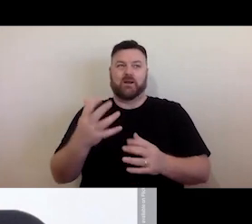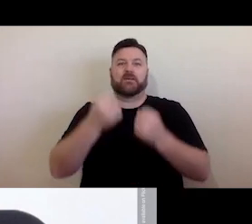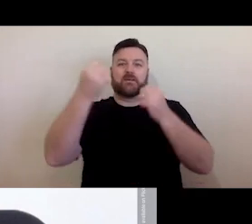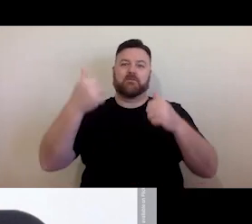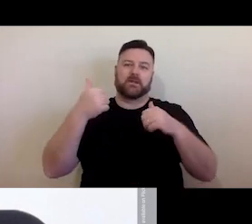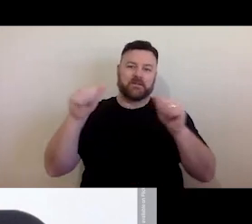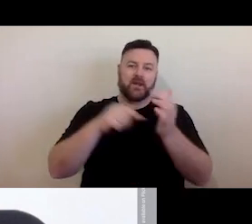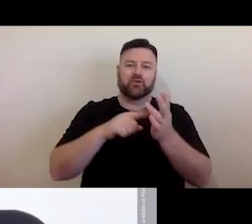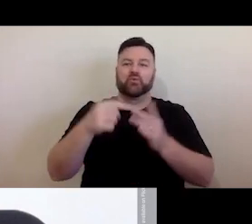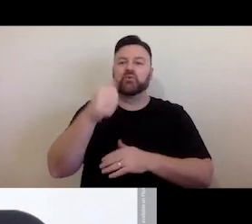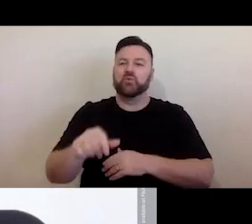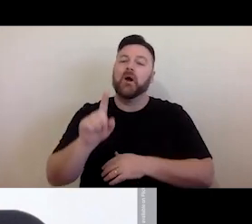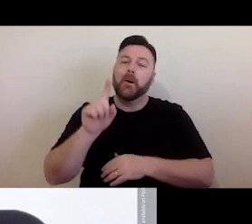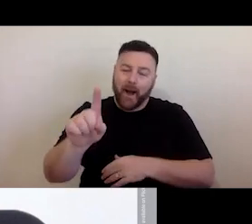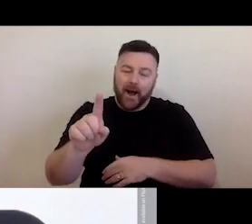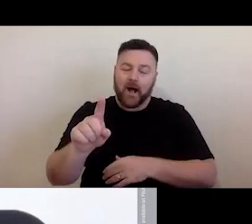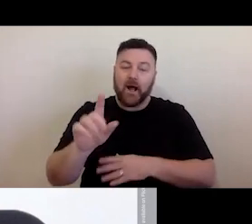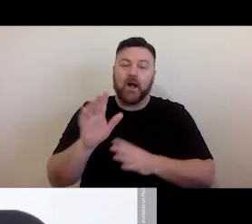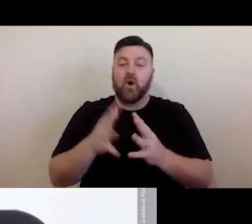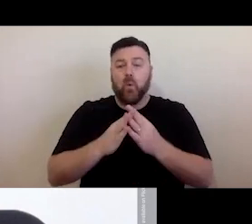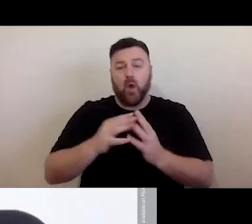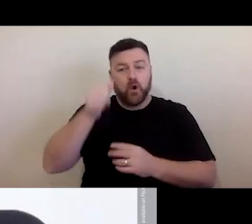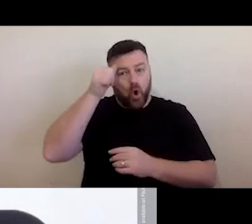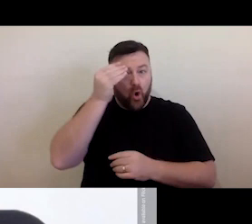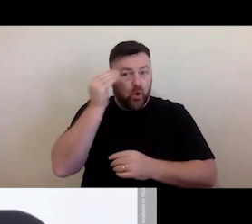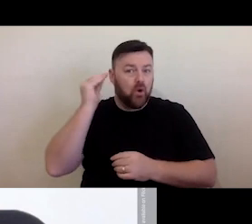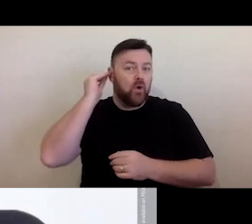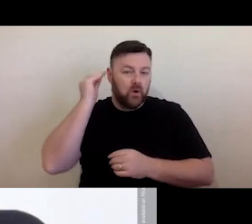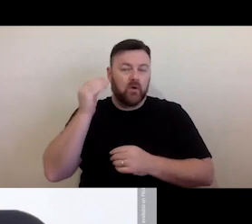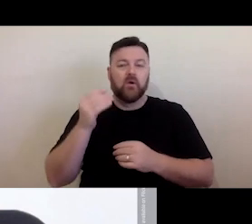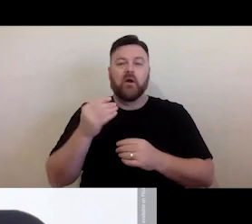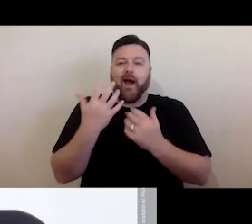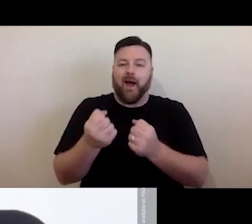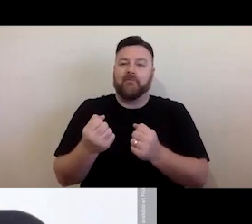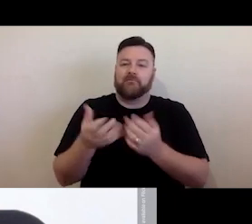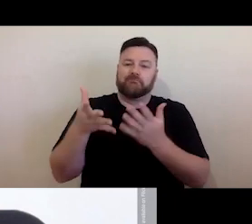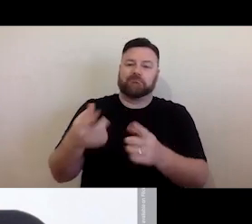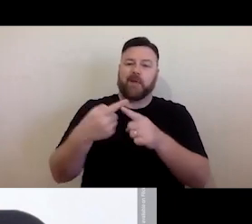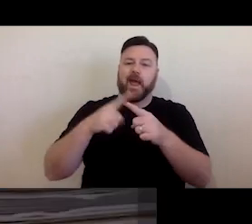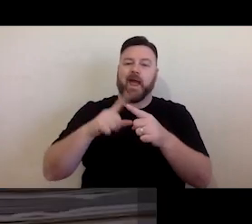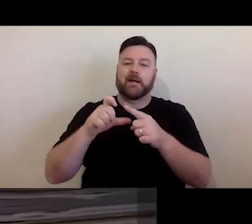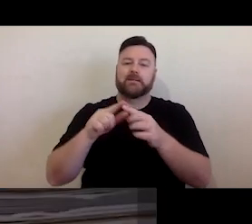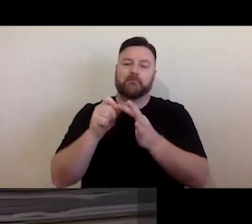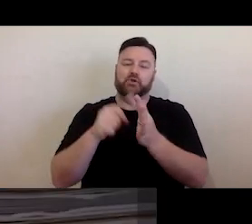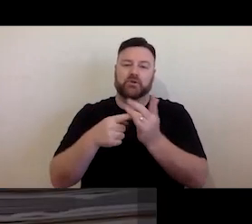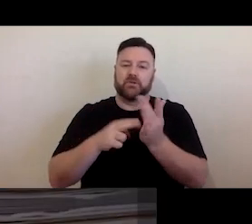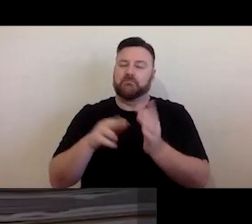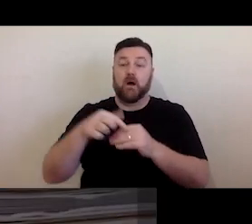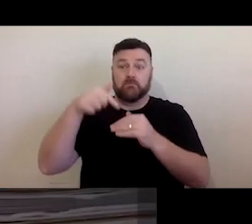is definitely worth noting that copyright exceptions do exist, but I'm not going to look at them in detail today. Rather, the purpose of